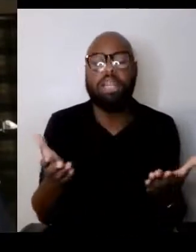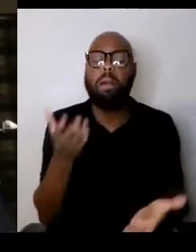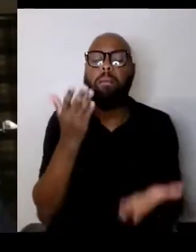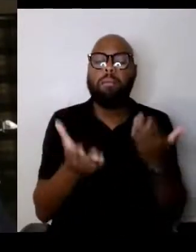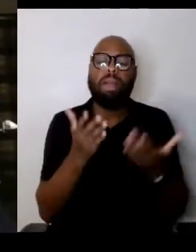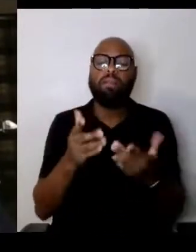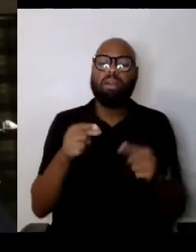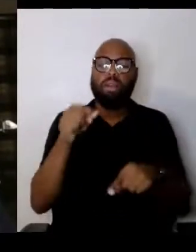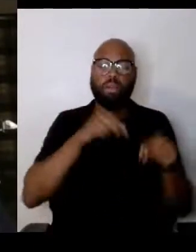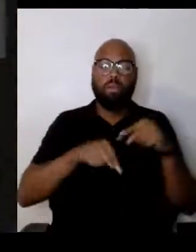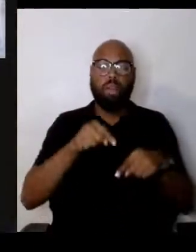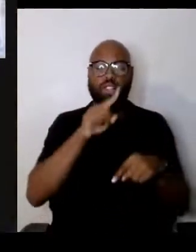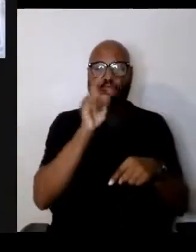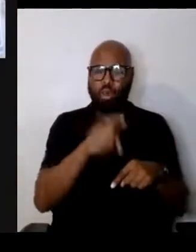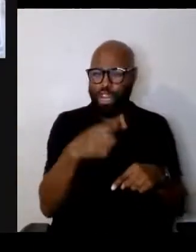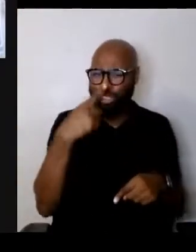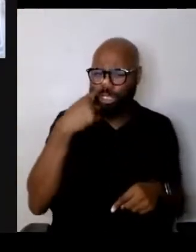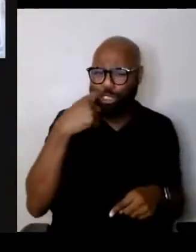could you repeat the question that you had?